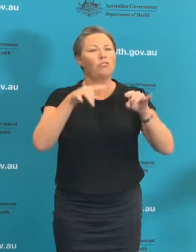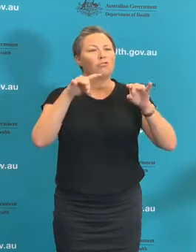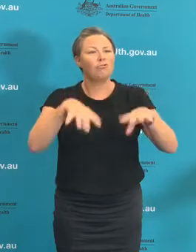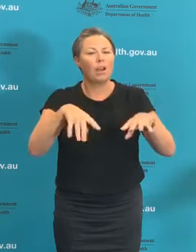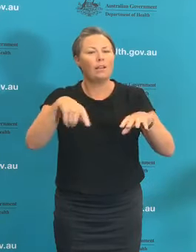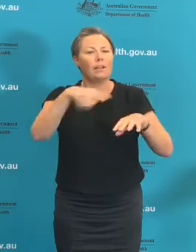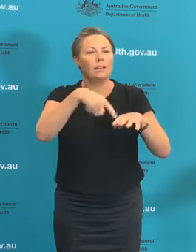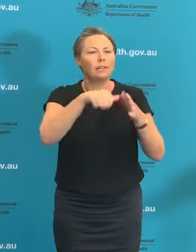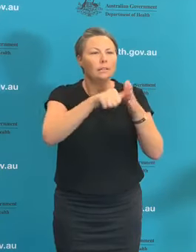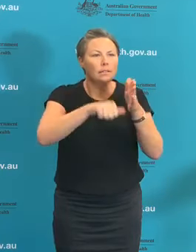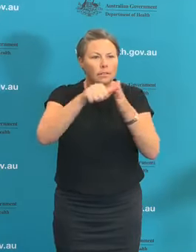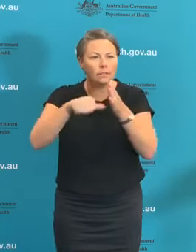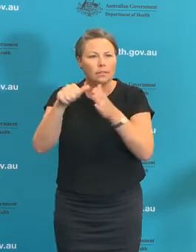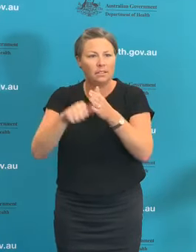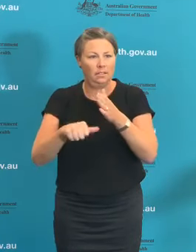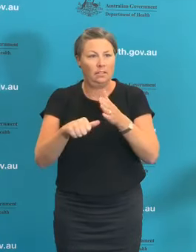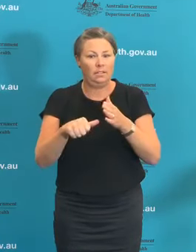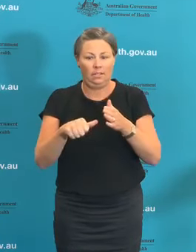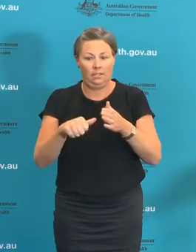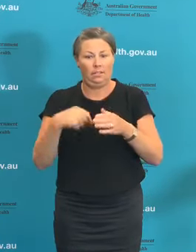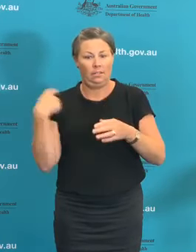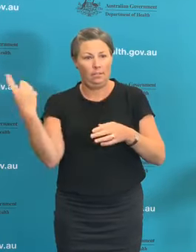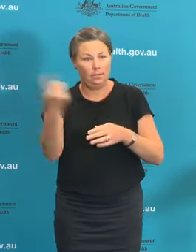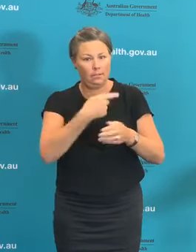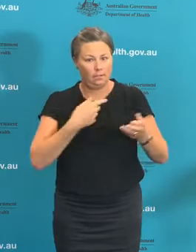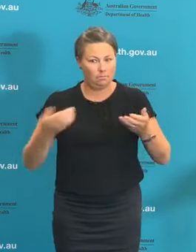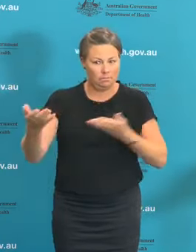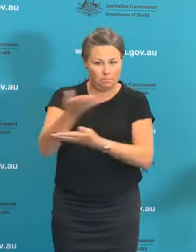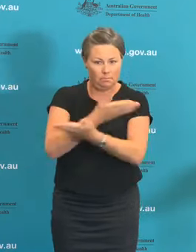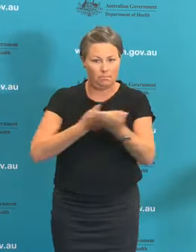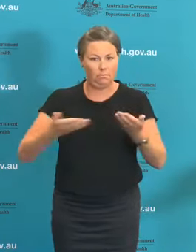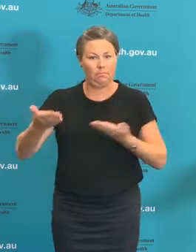was had in light of the recent government announcement to lift some of